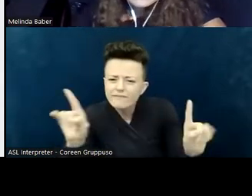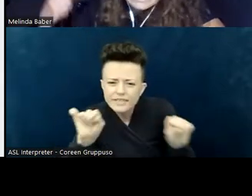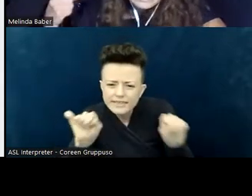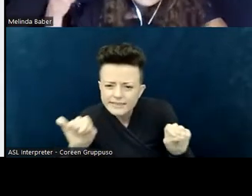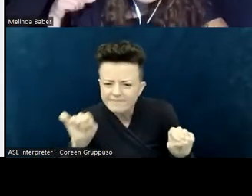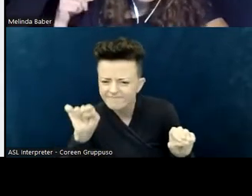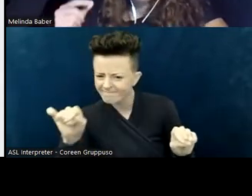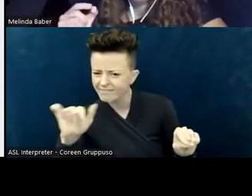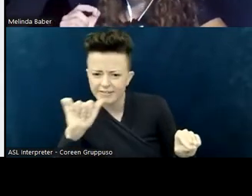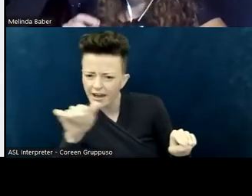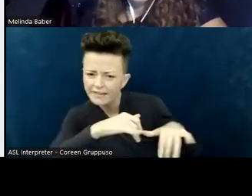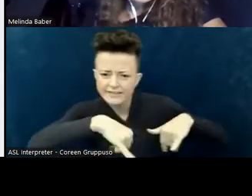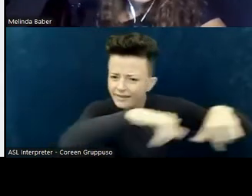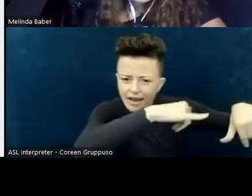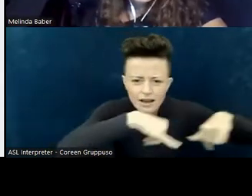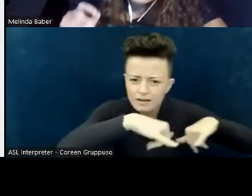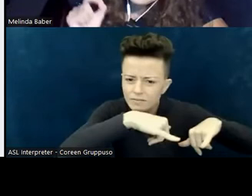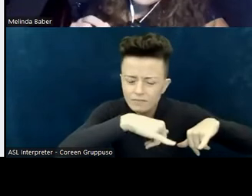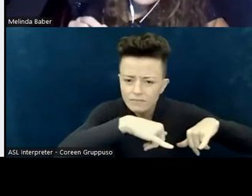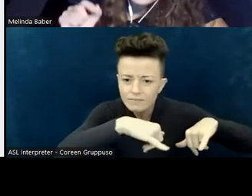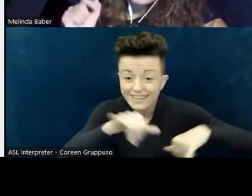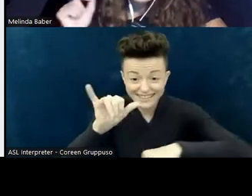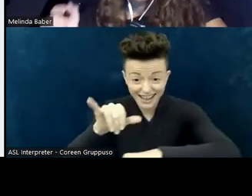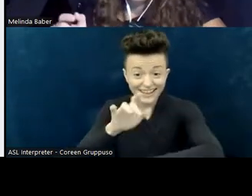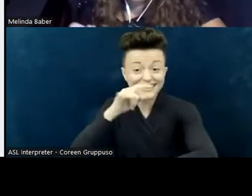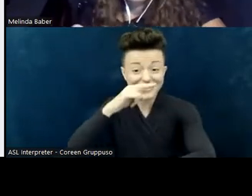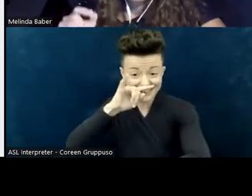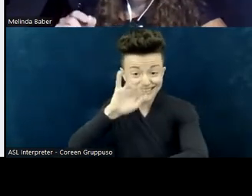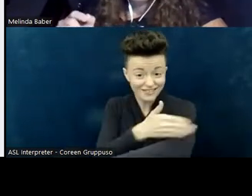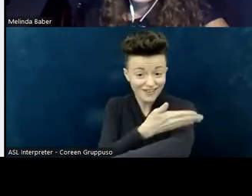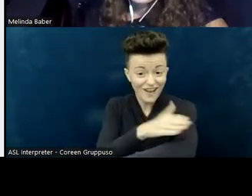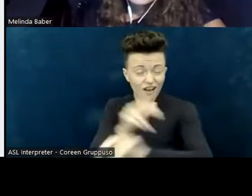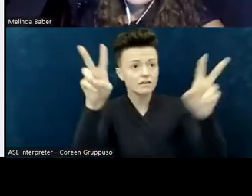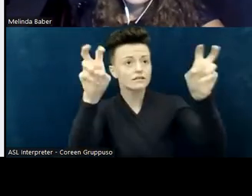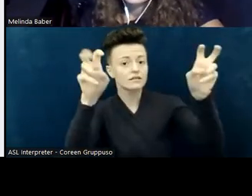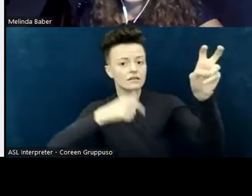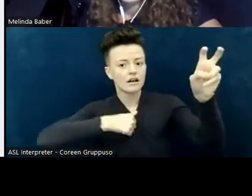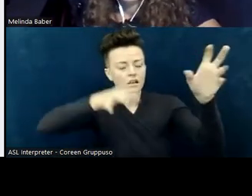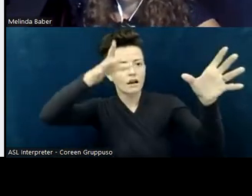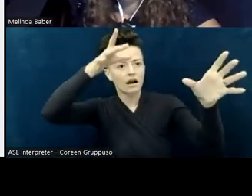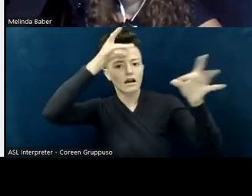I internalized that message because I was very different from most other kids I knew.